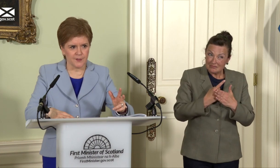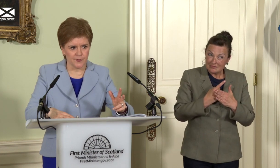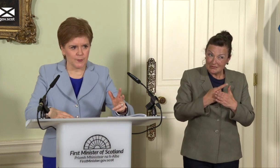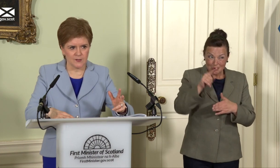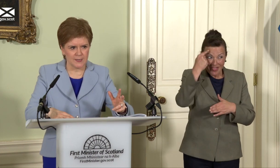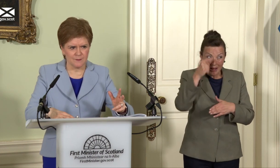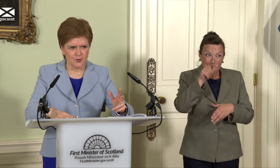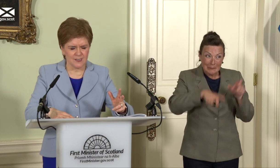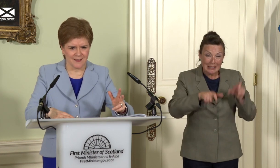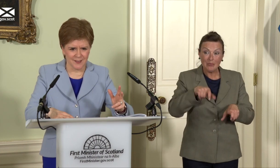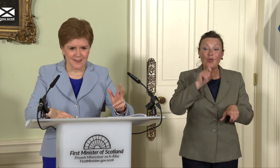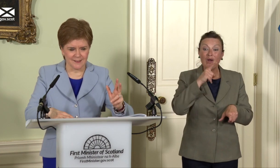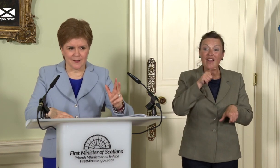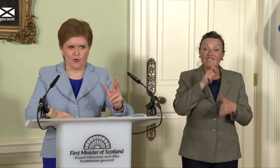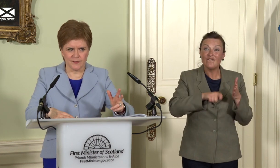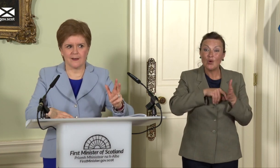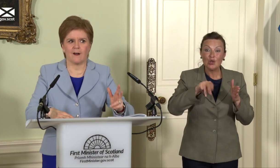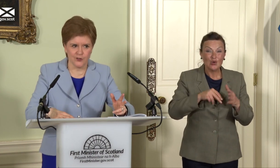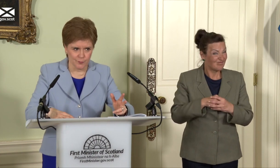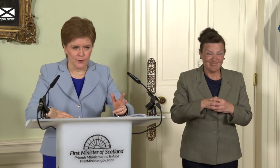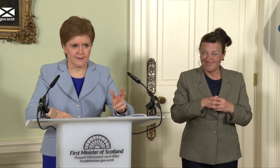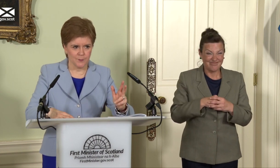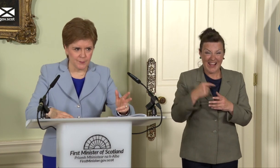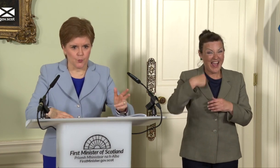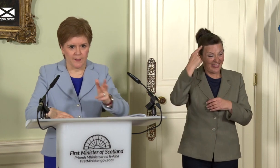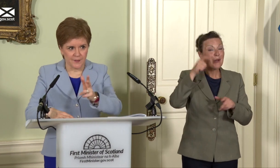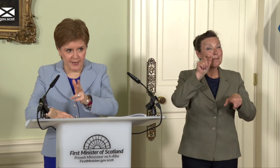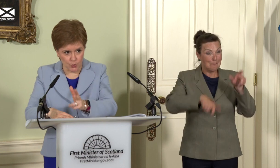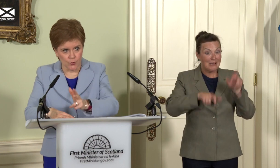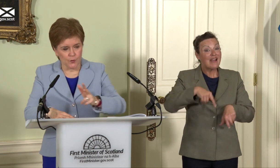other way in 2014? I think it is almost inarguable that people, if they had known what they